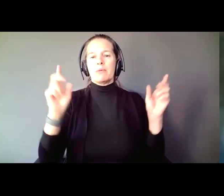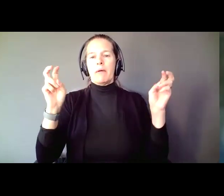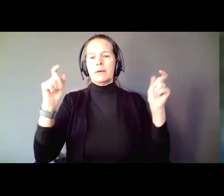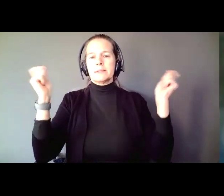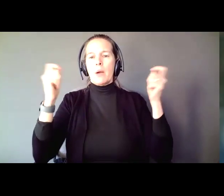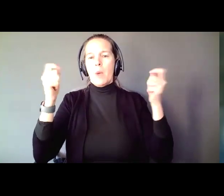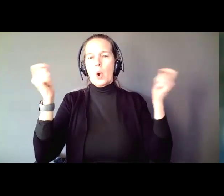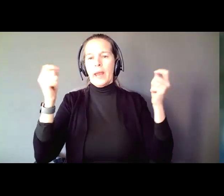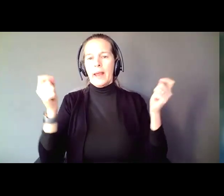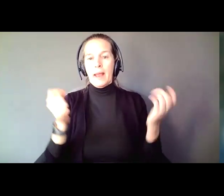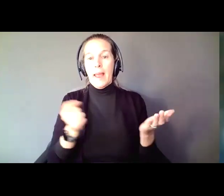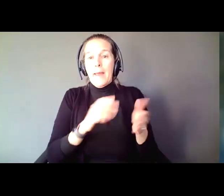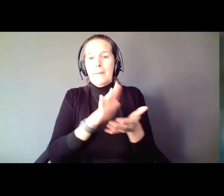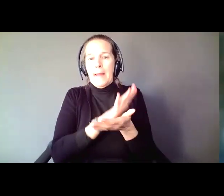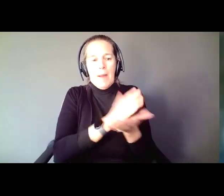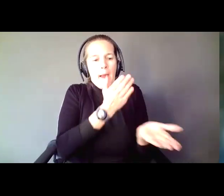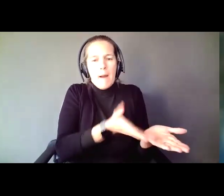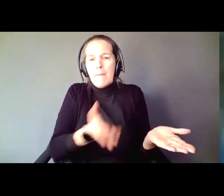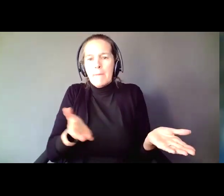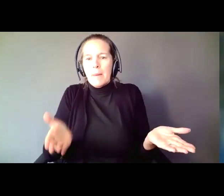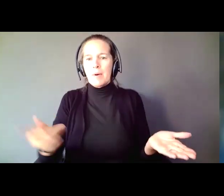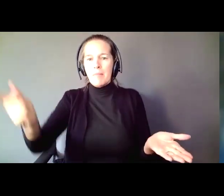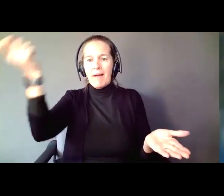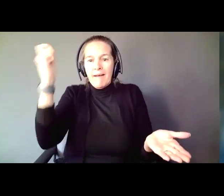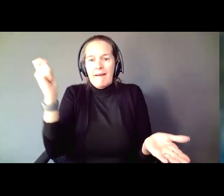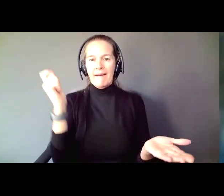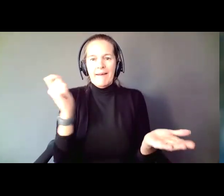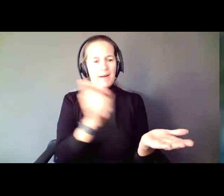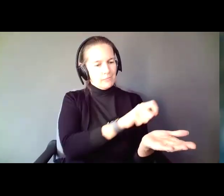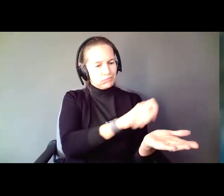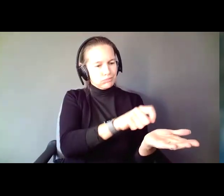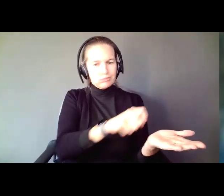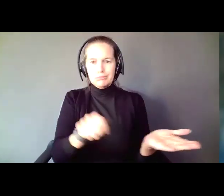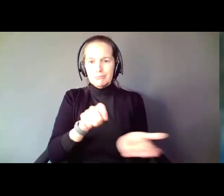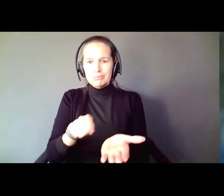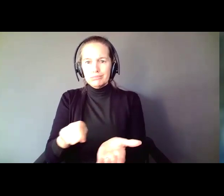the papers and sign the paperwork. What is that? That is ceremony, if its done real real or virtual, you